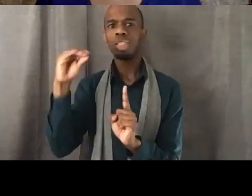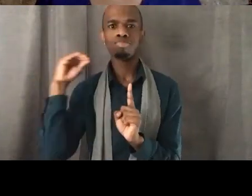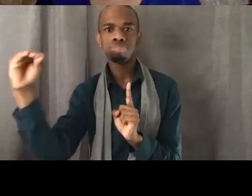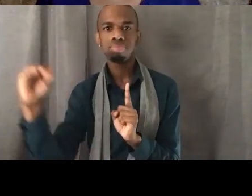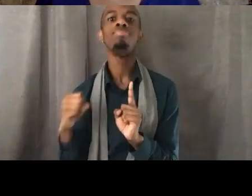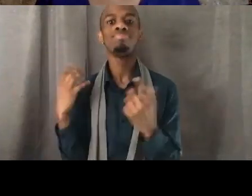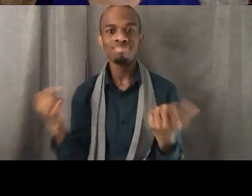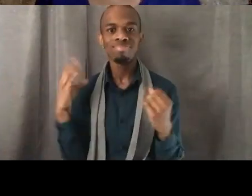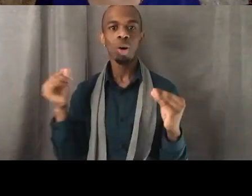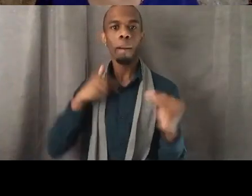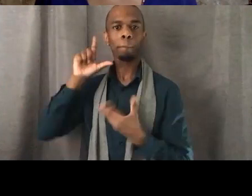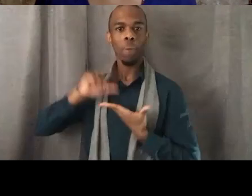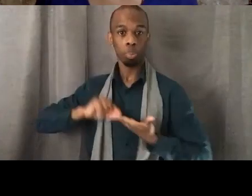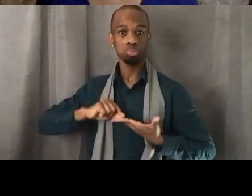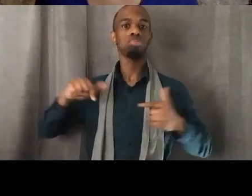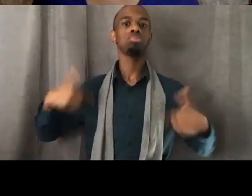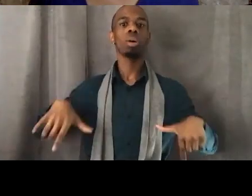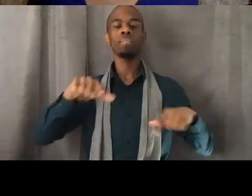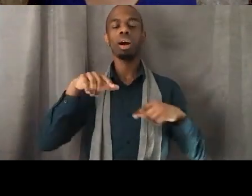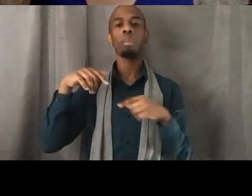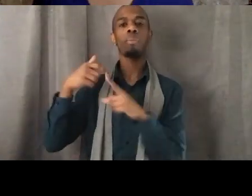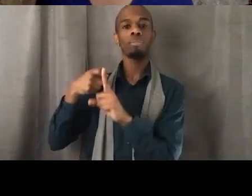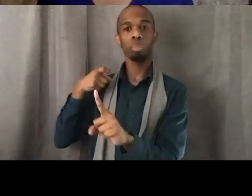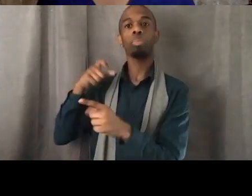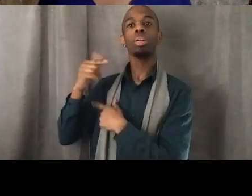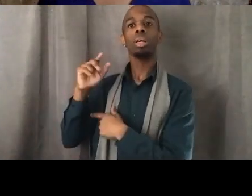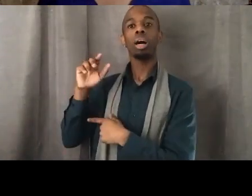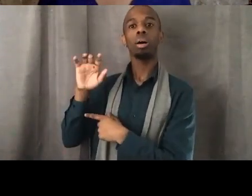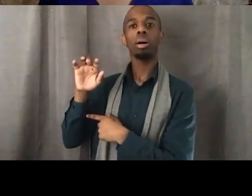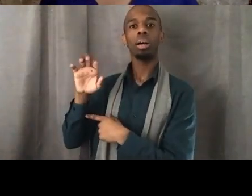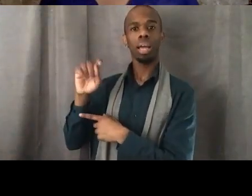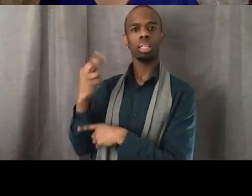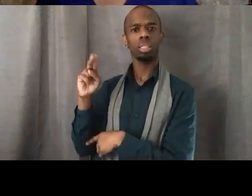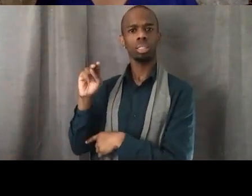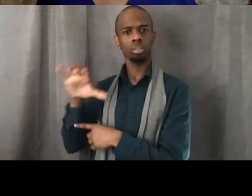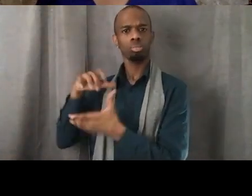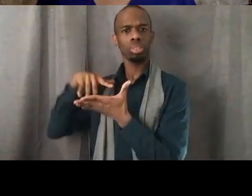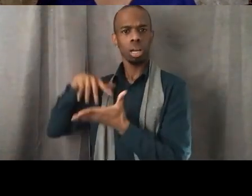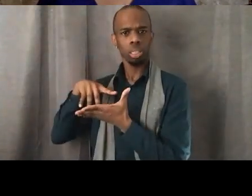for Ethnic Studies out of UC Berkeley and it detailed how that struggle took place,